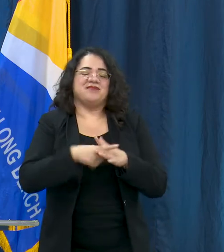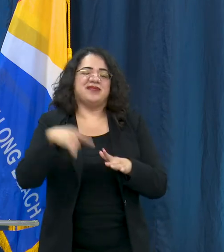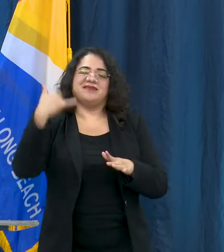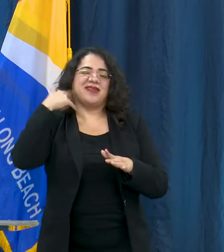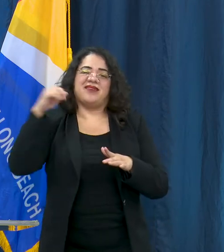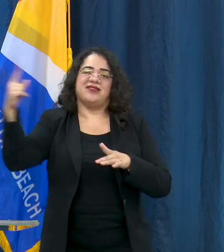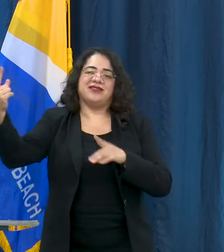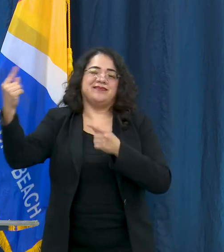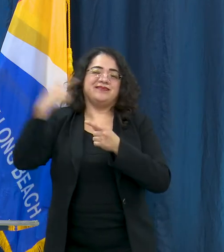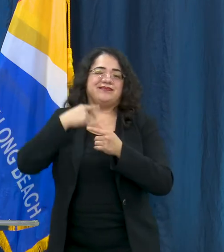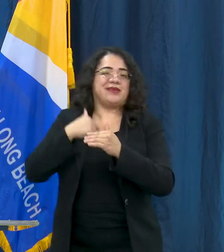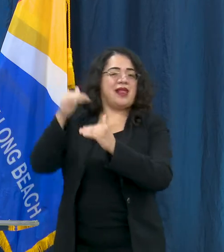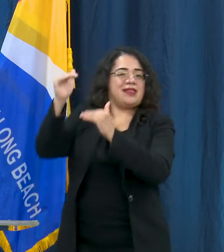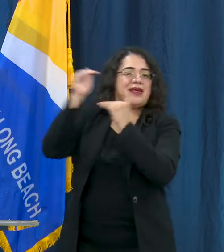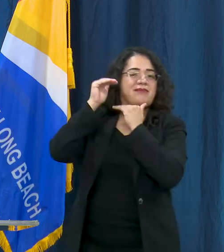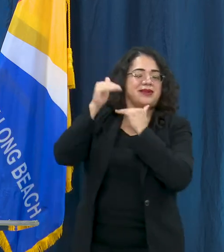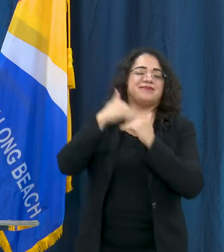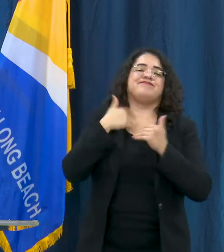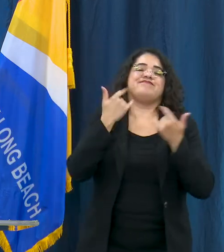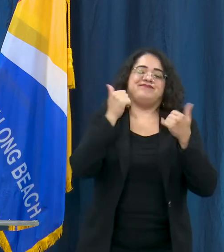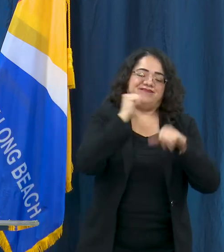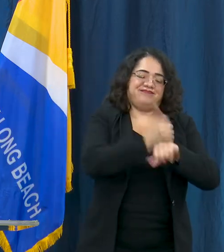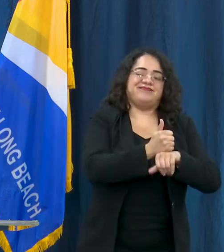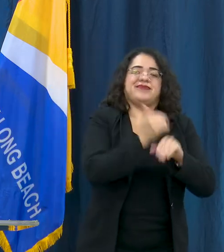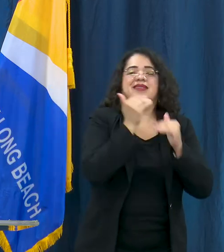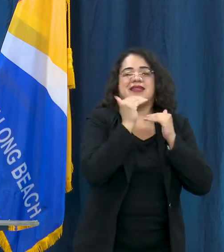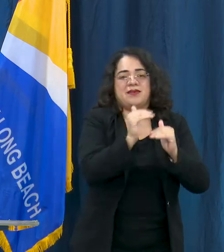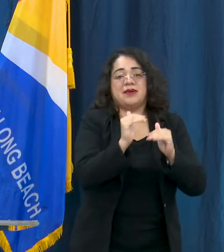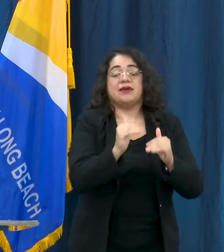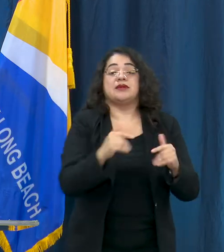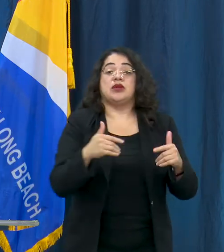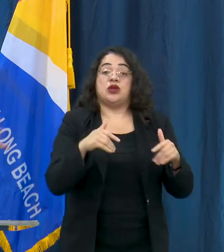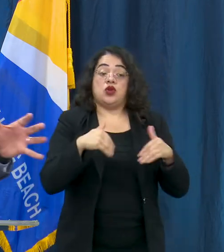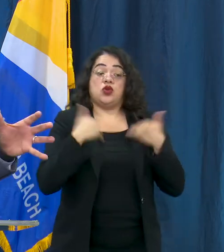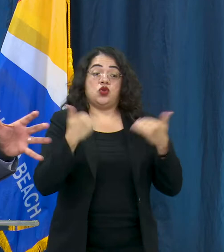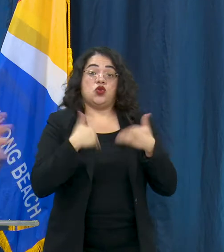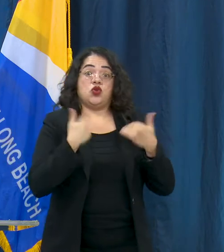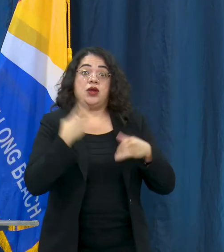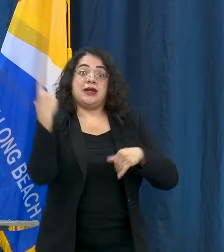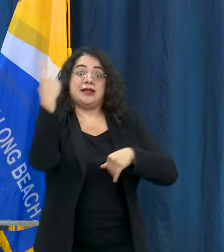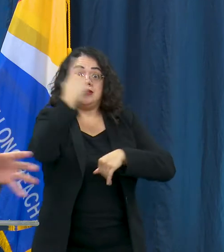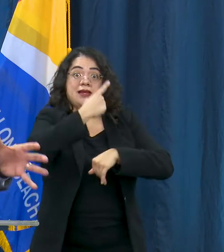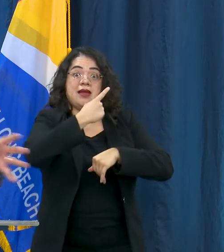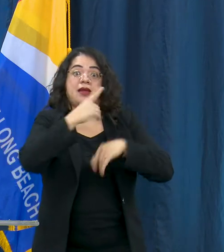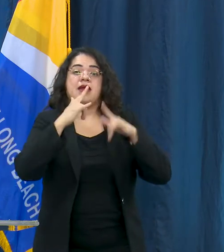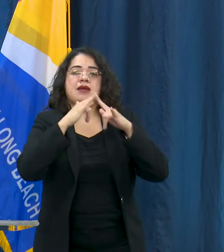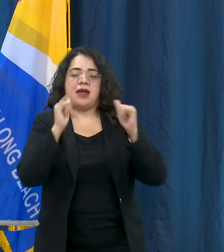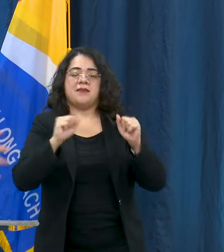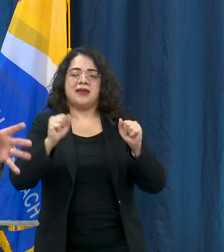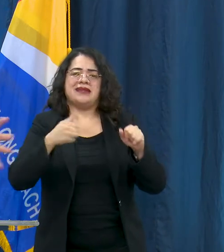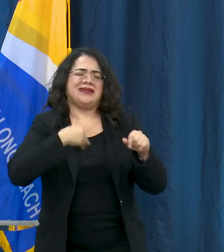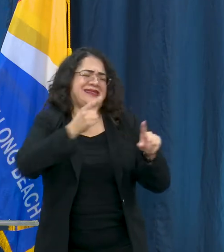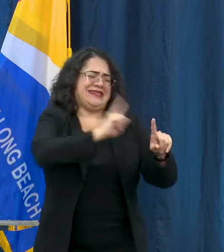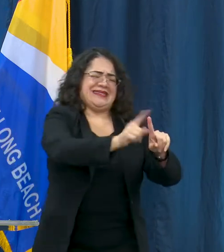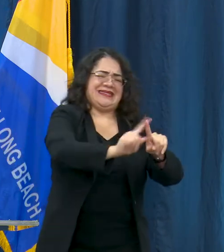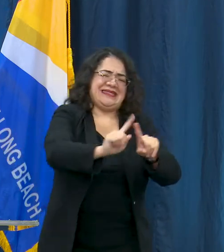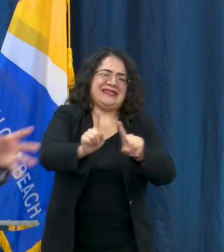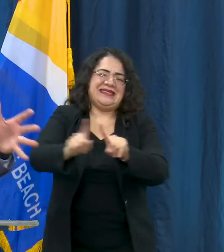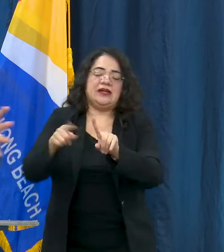allowed by the State of California, our day camps for youth, and so we're consolidating all of our summer programming into these